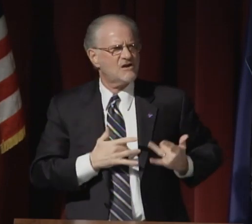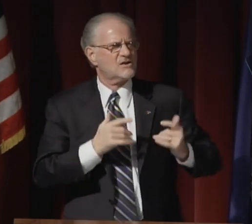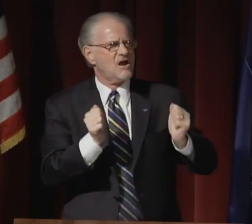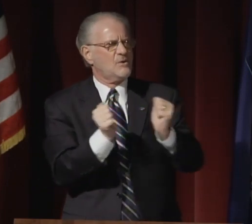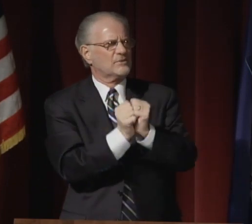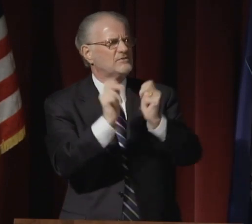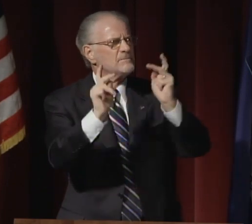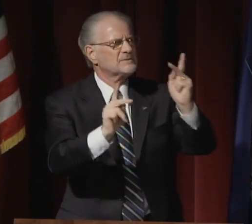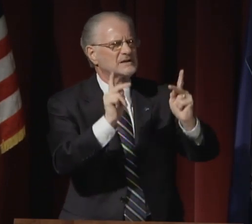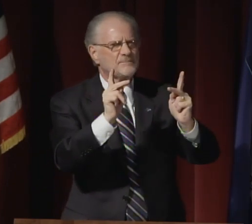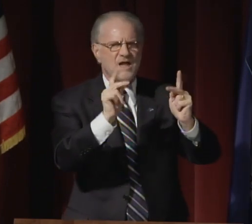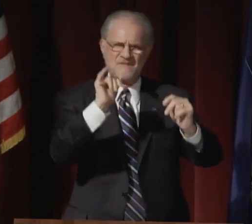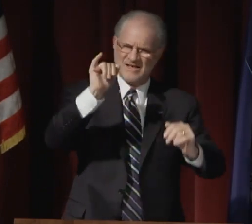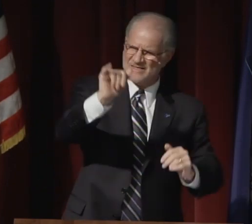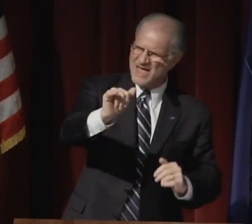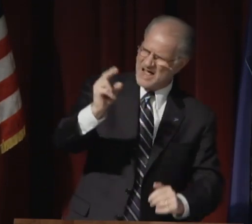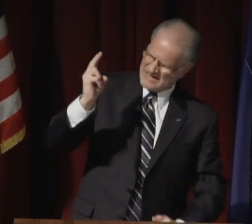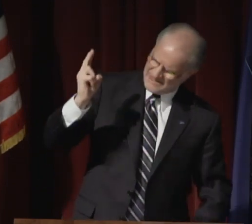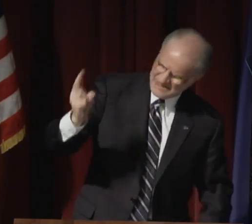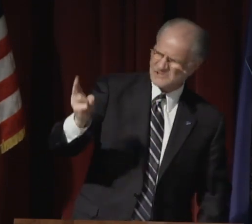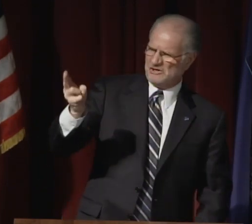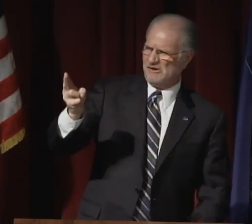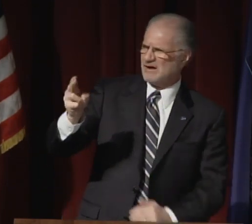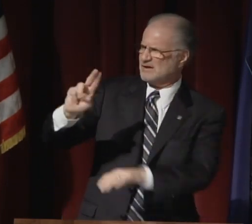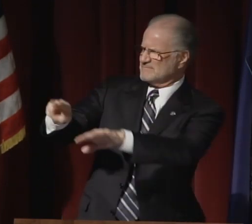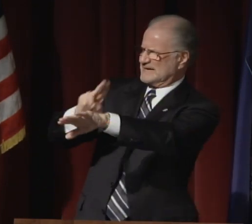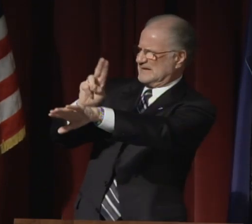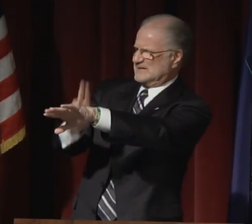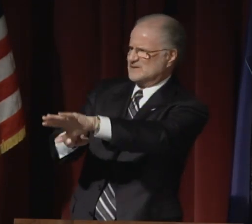As I consider Egypt, my thoughts, and my heart,